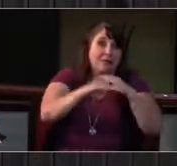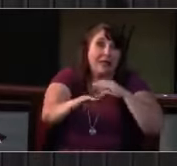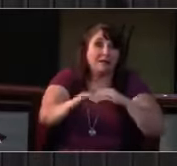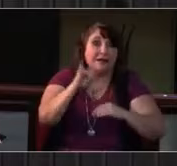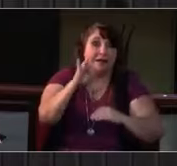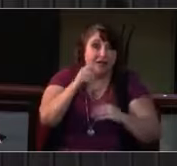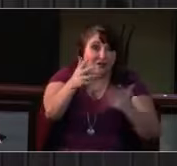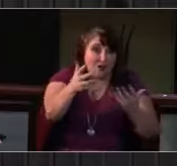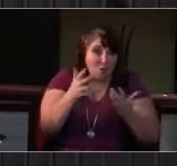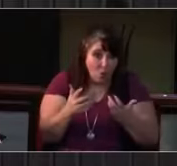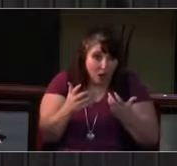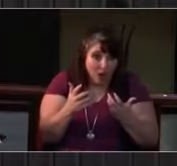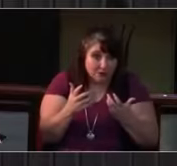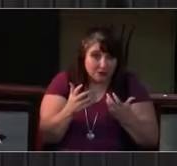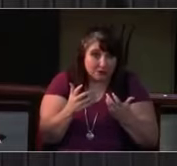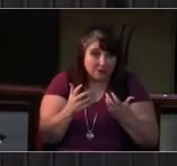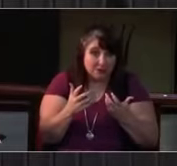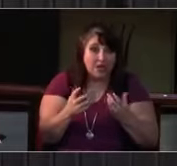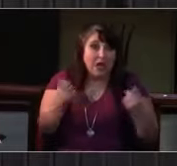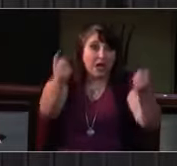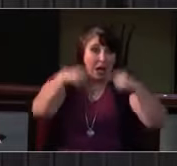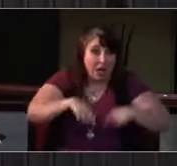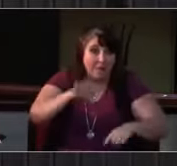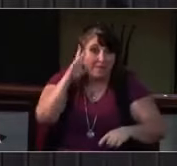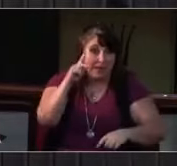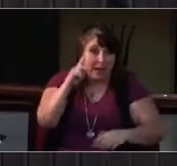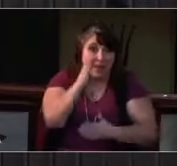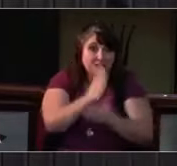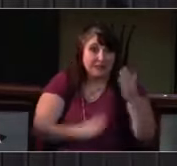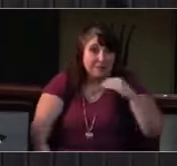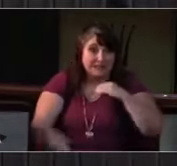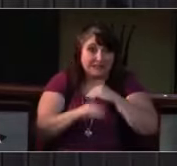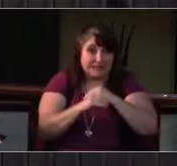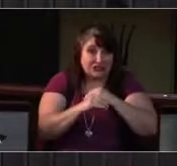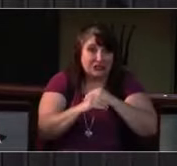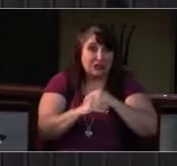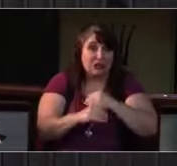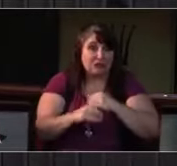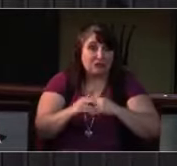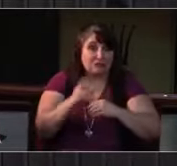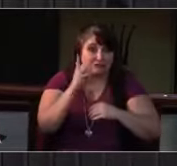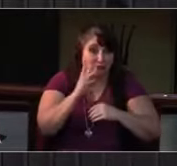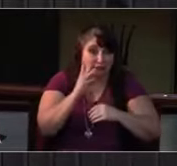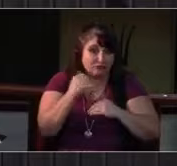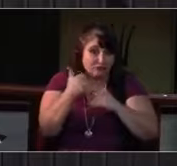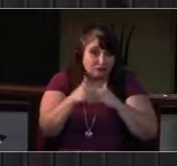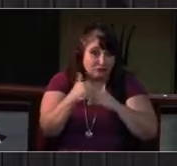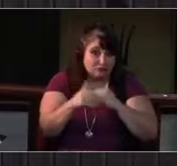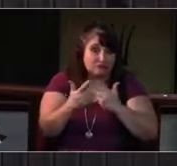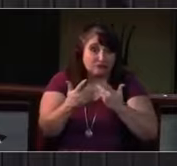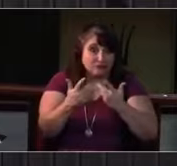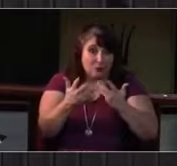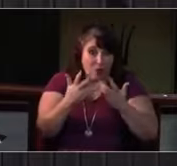on Sunday May 31st, and reading Delia Owens, "Where the Crawdads Sing." So...